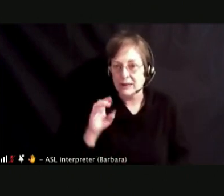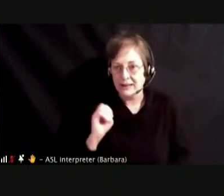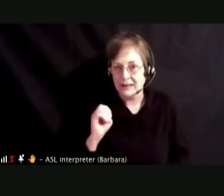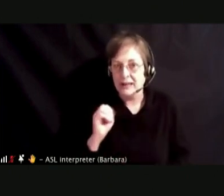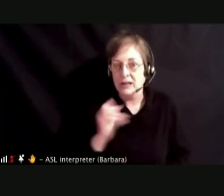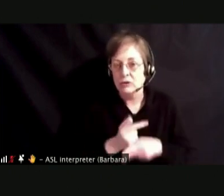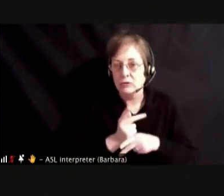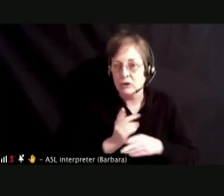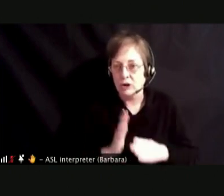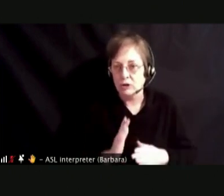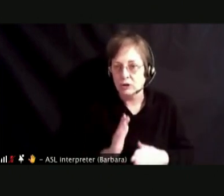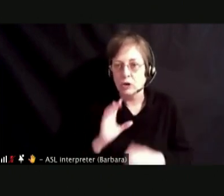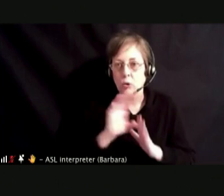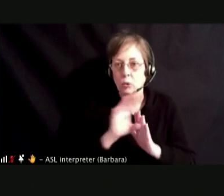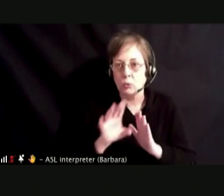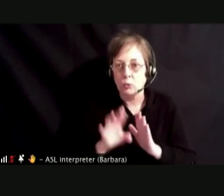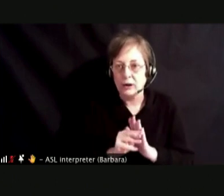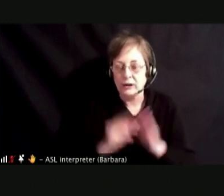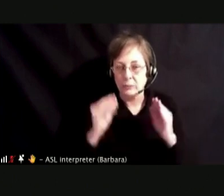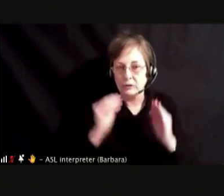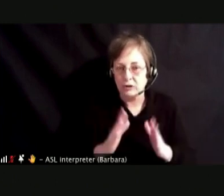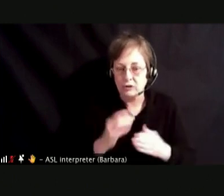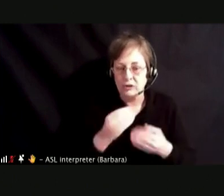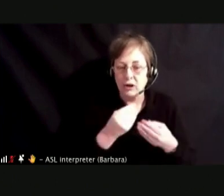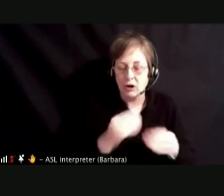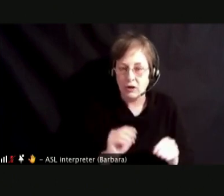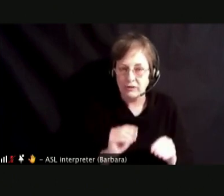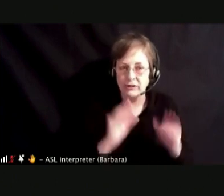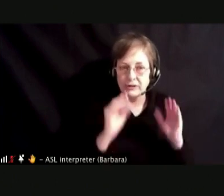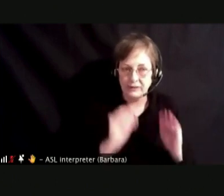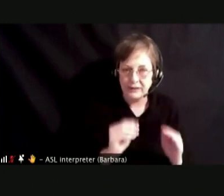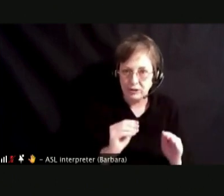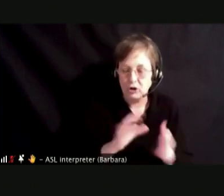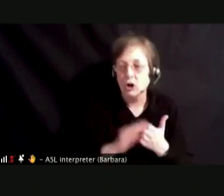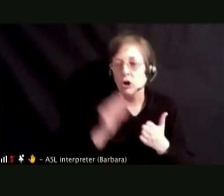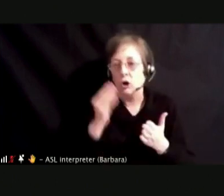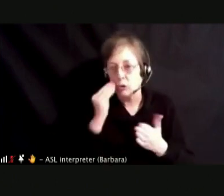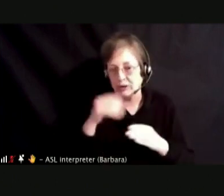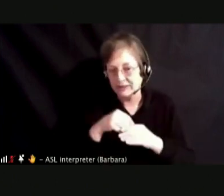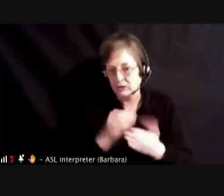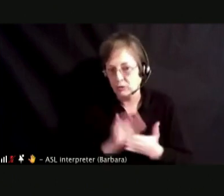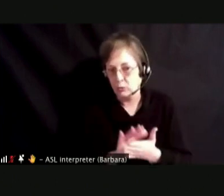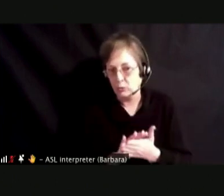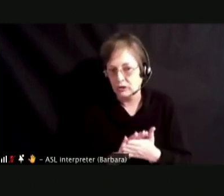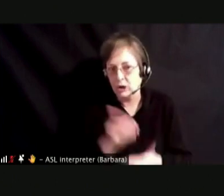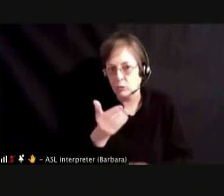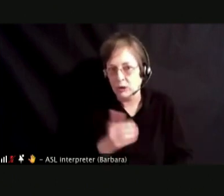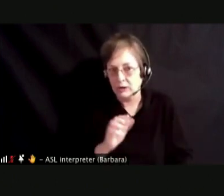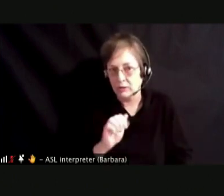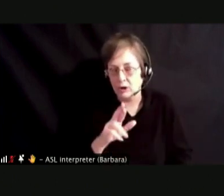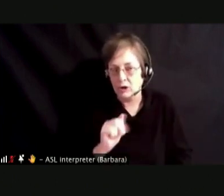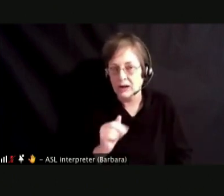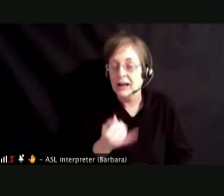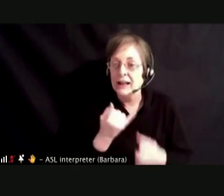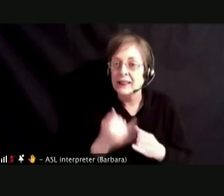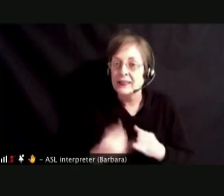AND INSTRUCTION IN OFFICE OF TEACHING AND LEARNING IN SCHOOLS. WELCOME! AND LASTLY WE HAVE MS.